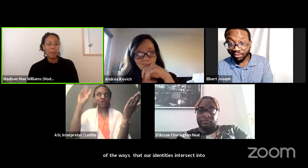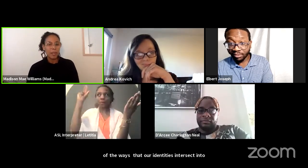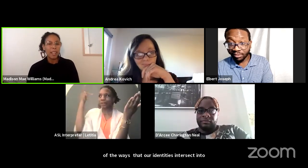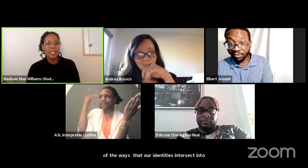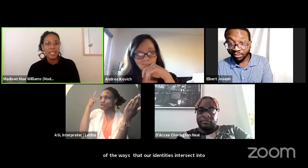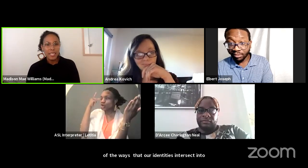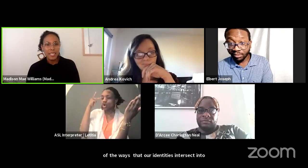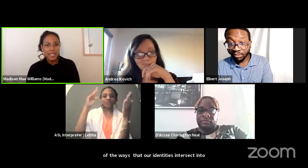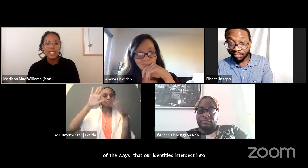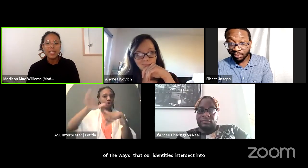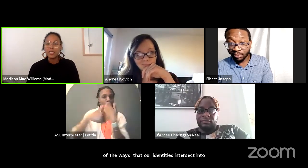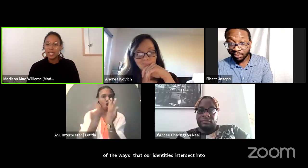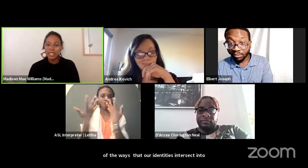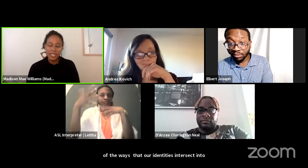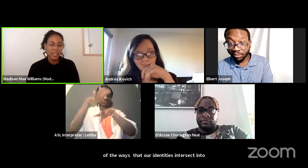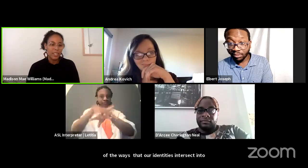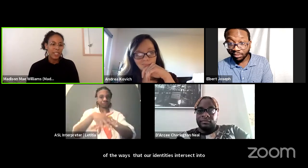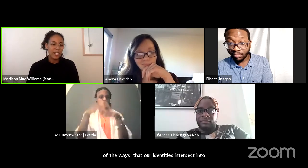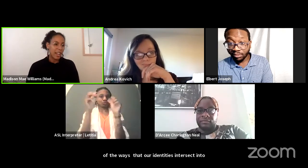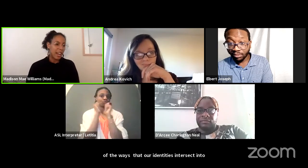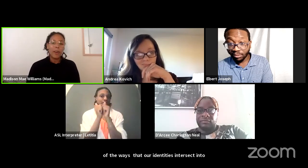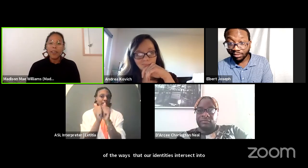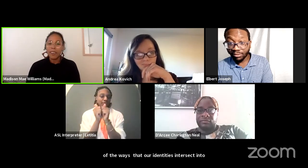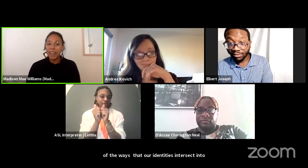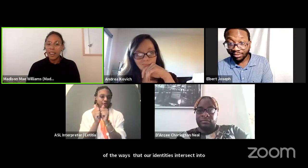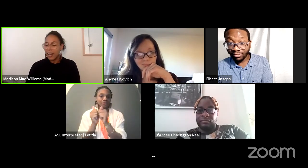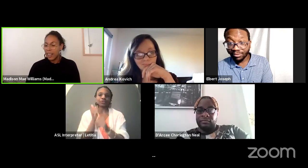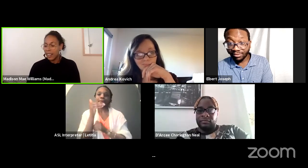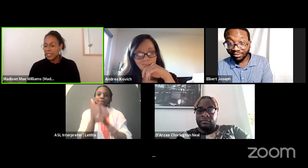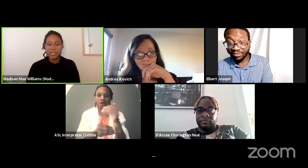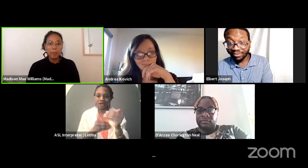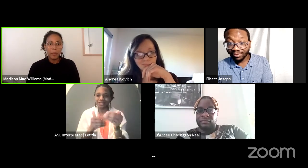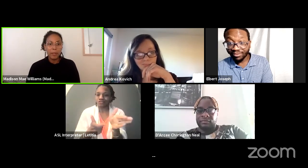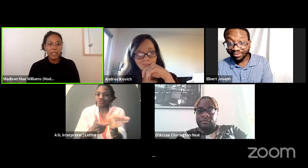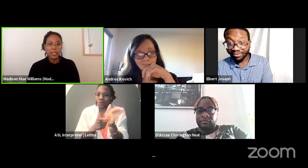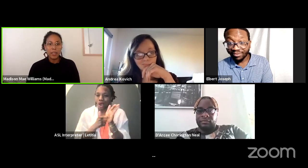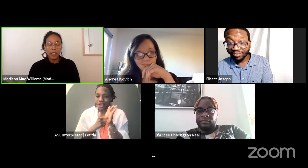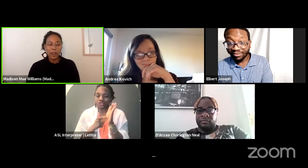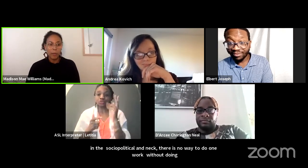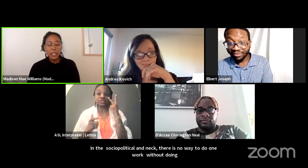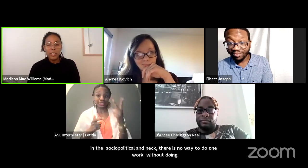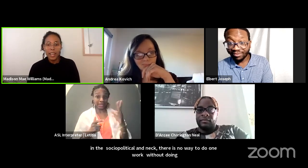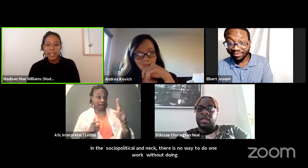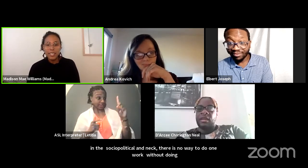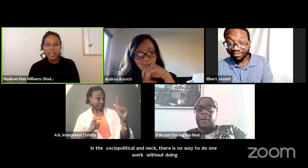The process needs to consider how our disabilities are racialized